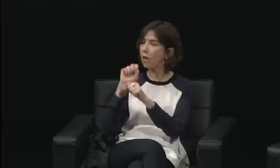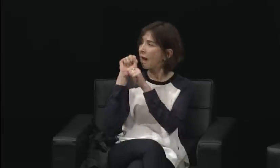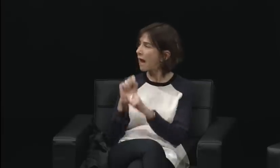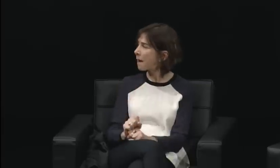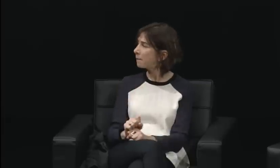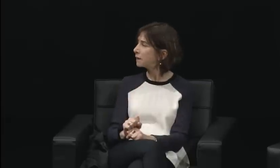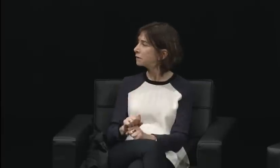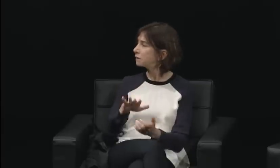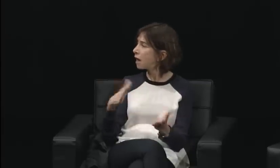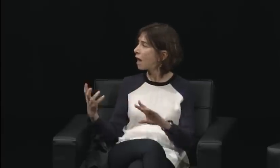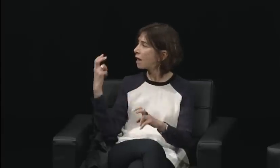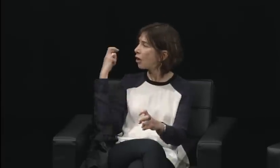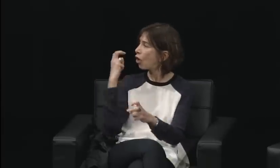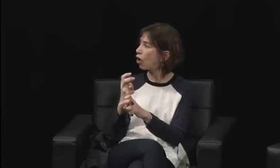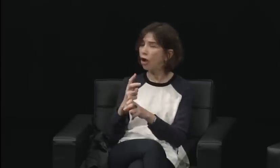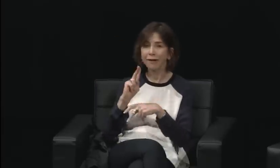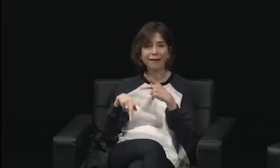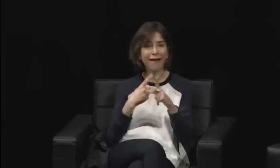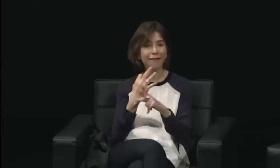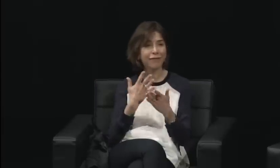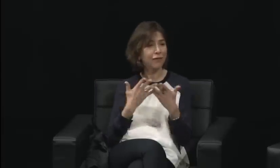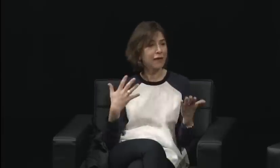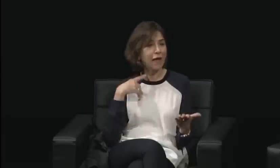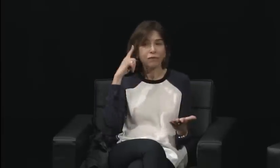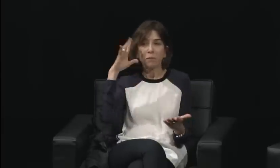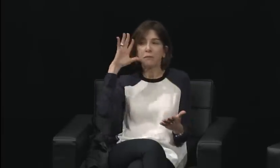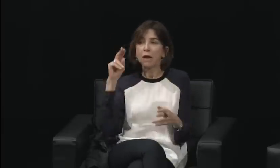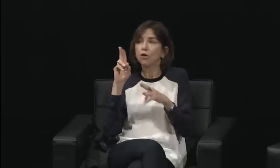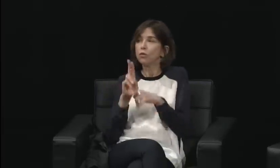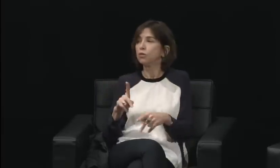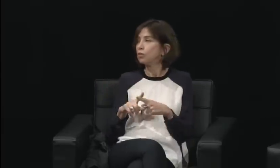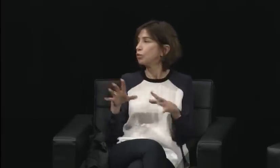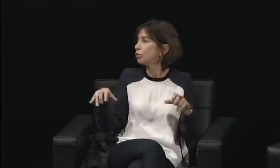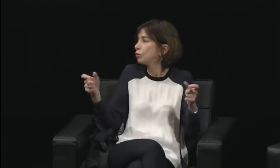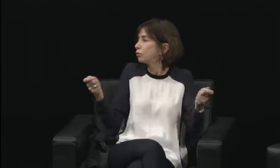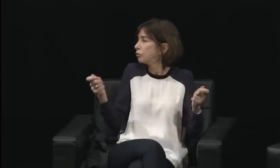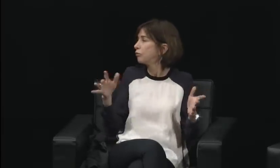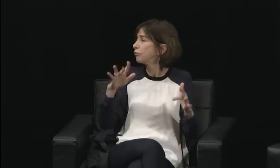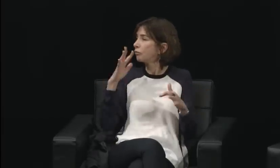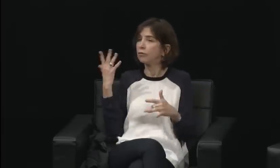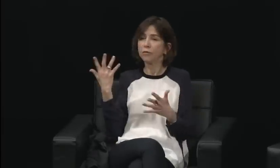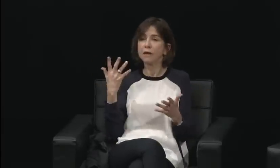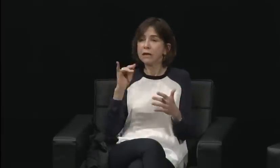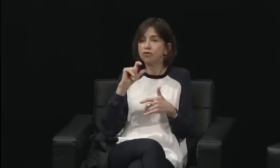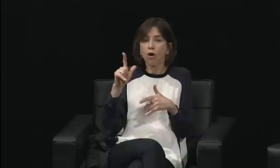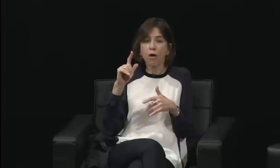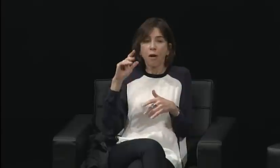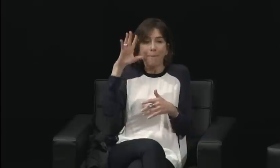Let's focus on sexism for now. It's hard to separate it out. It's all so intermingled.